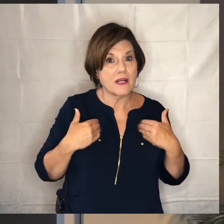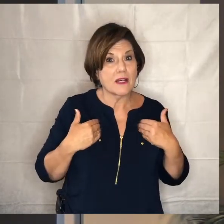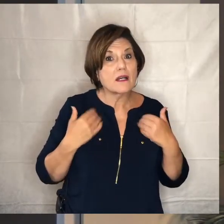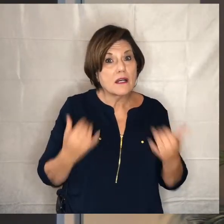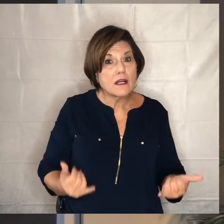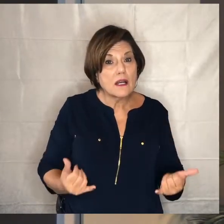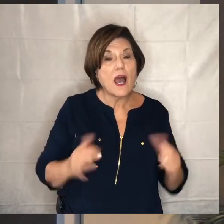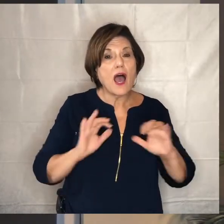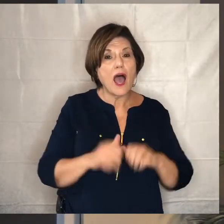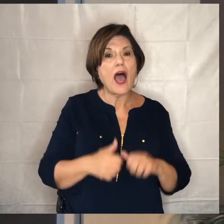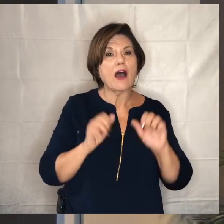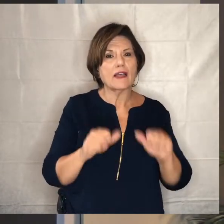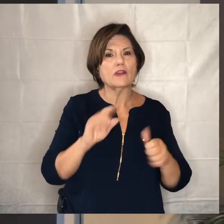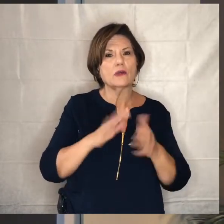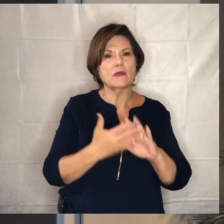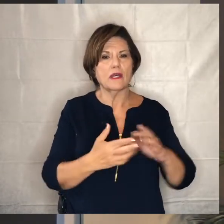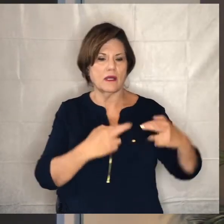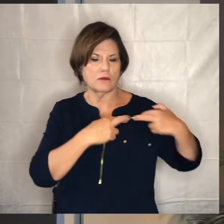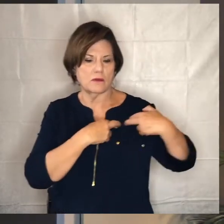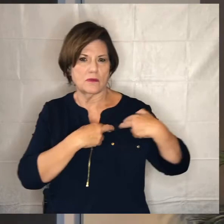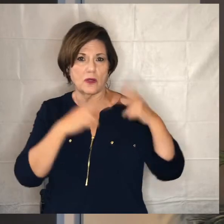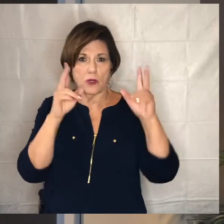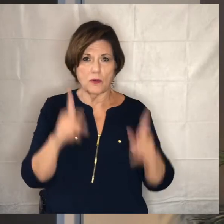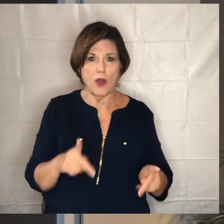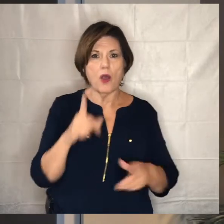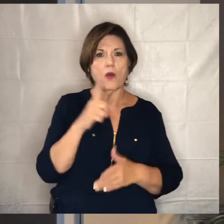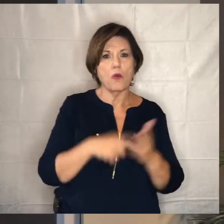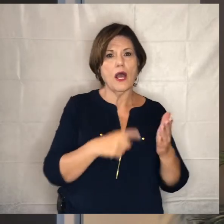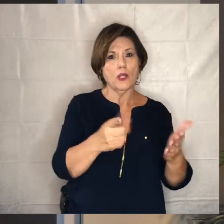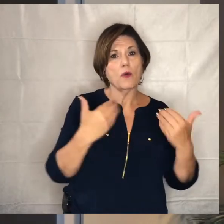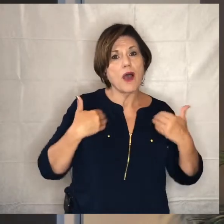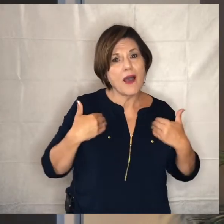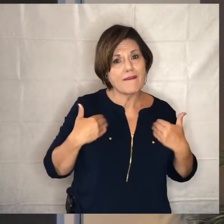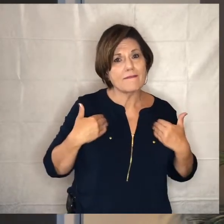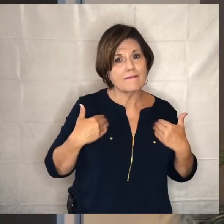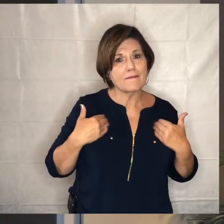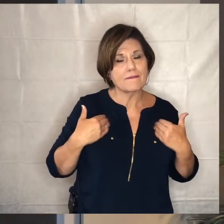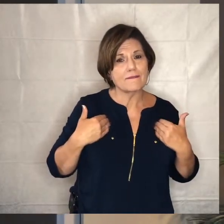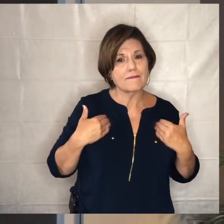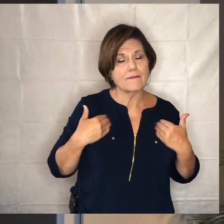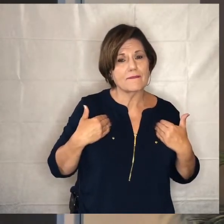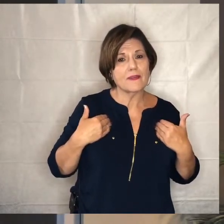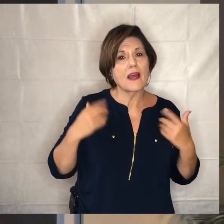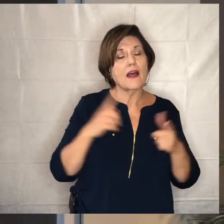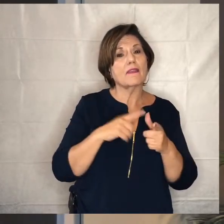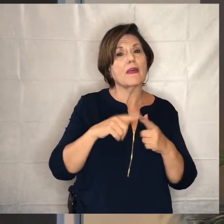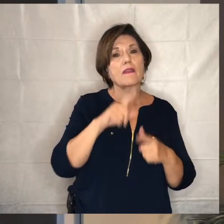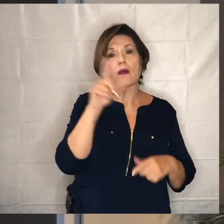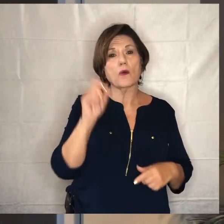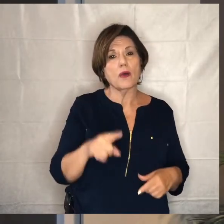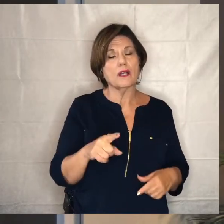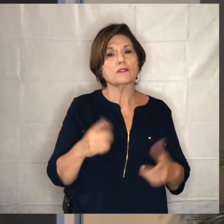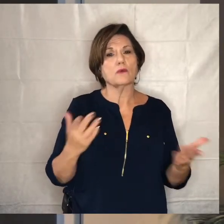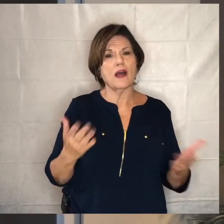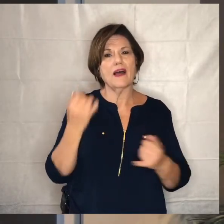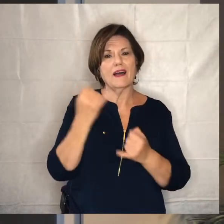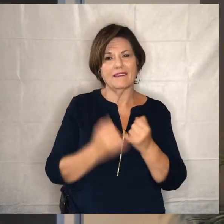how can you be a good steward of what you have which then brings us to the question of this last movement of